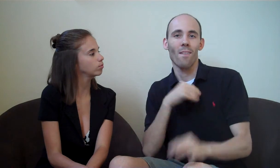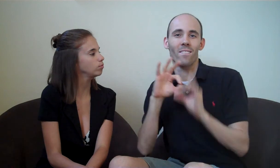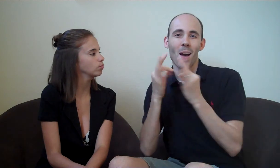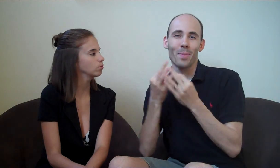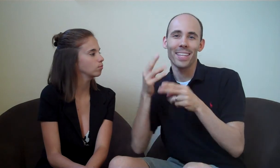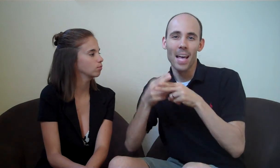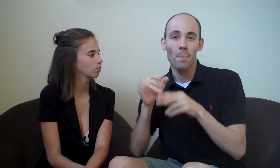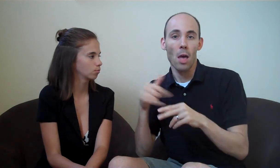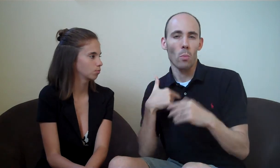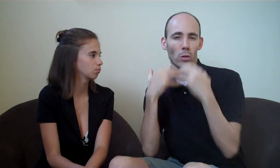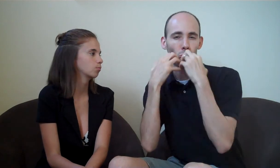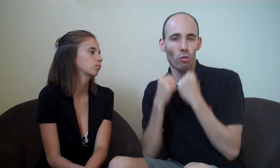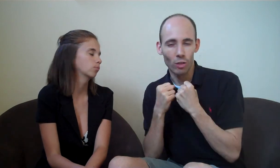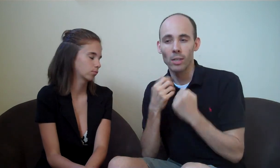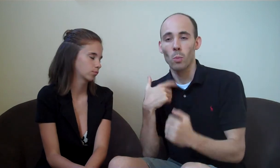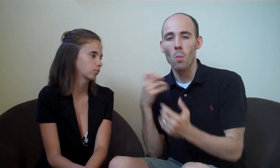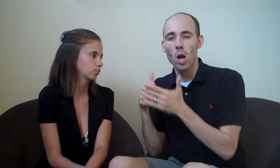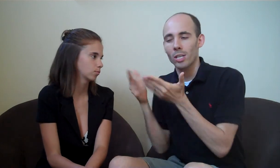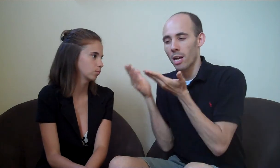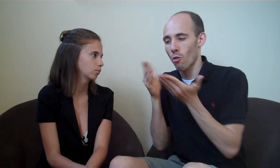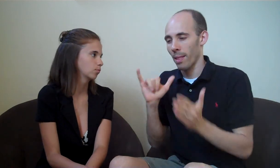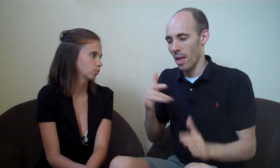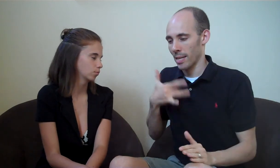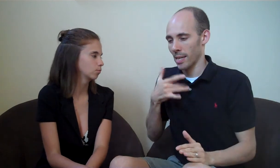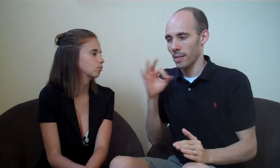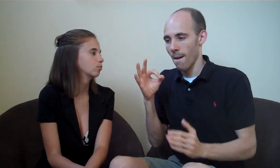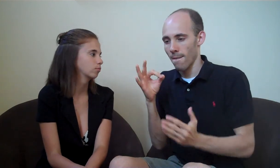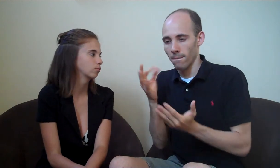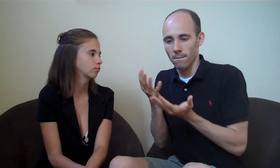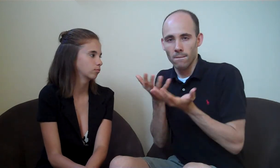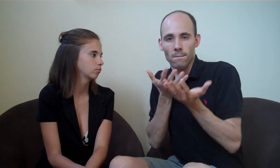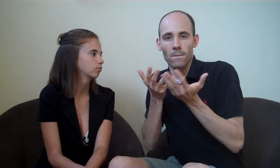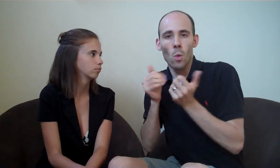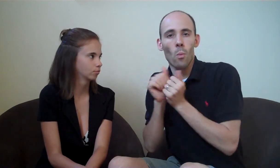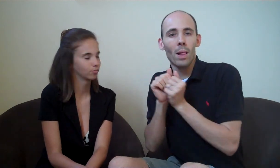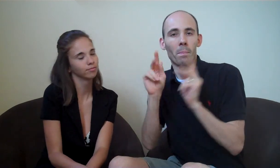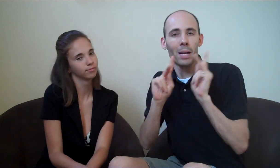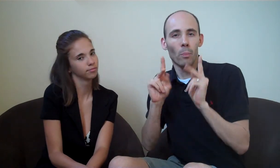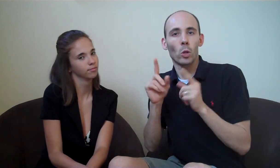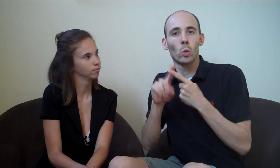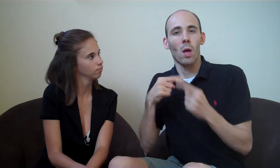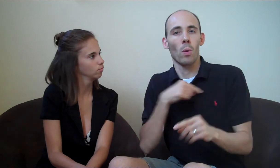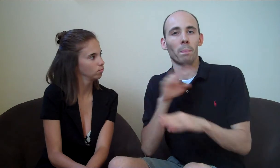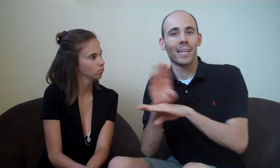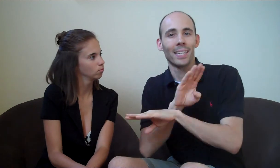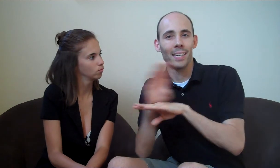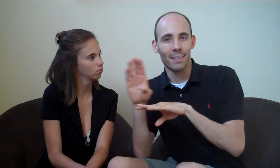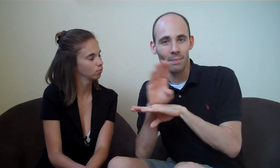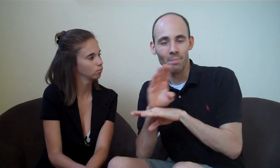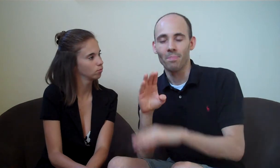It is a family name that we cherish plus we want to carry that sense of warmth with people to our business.